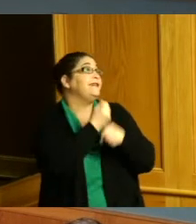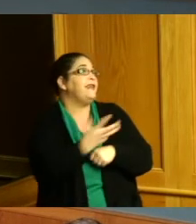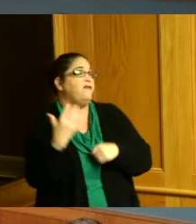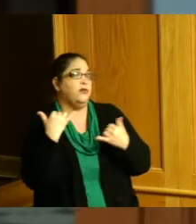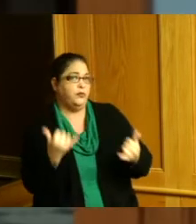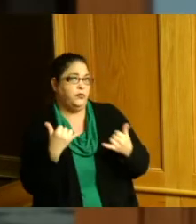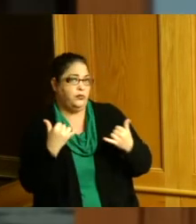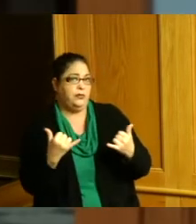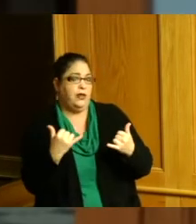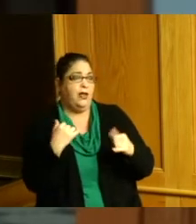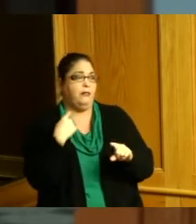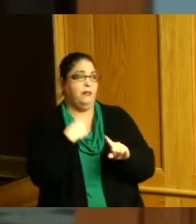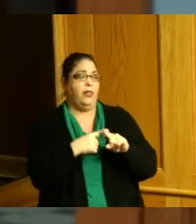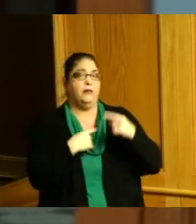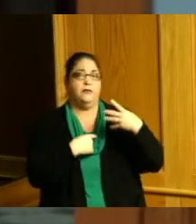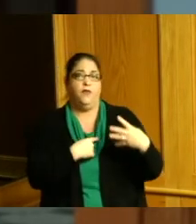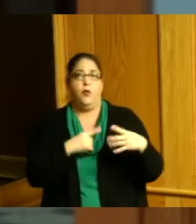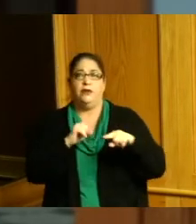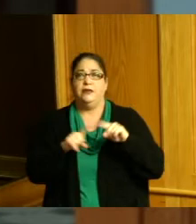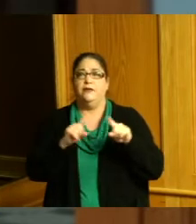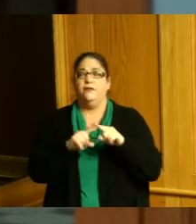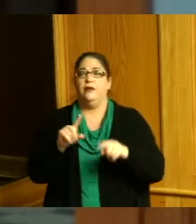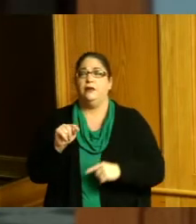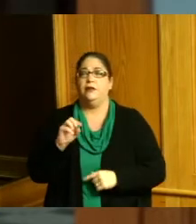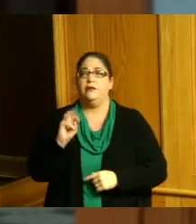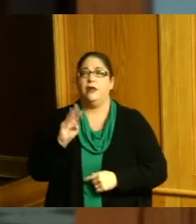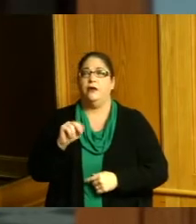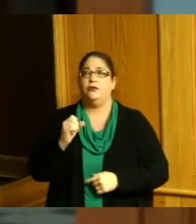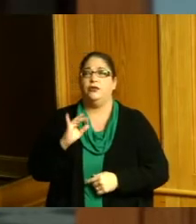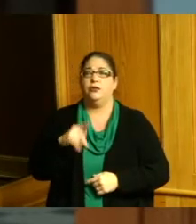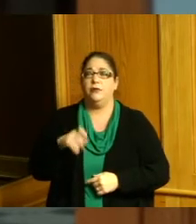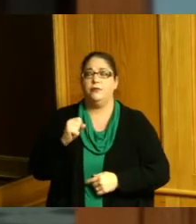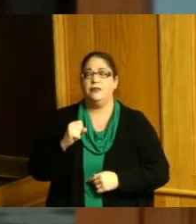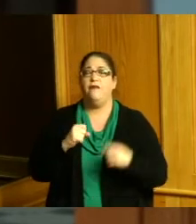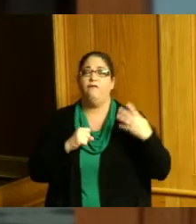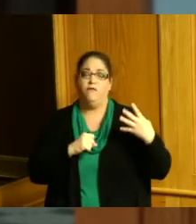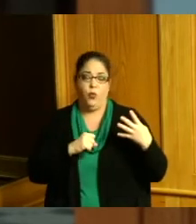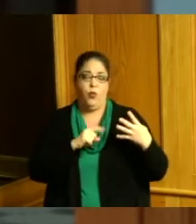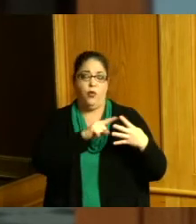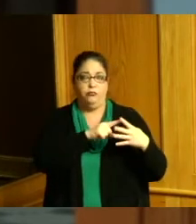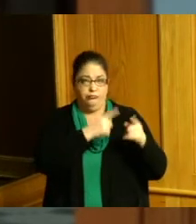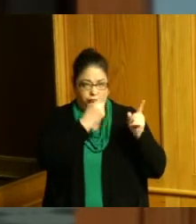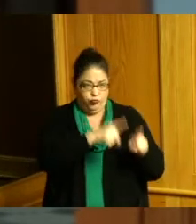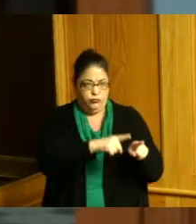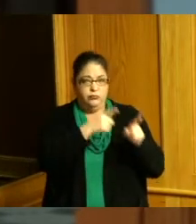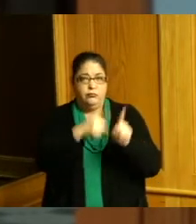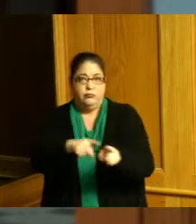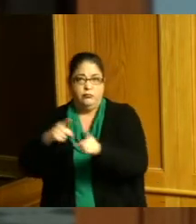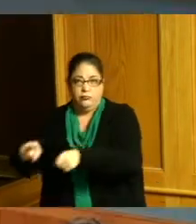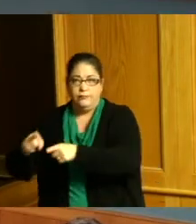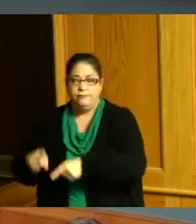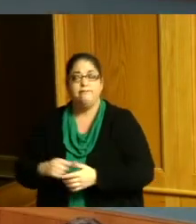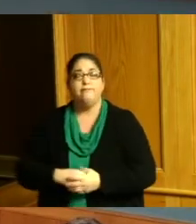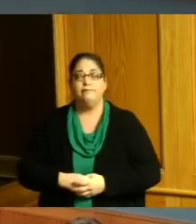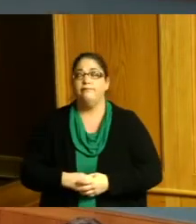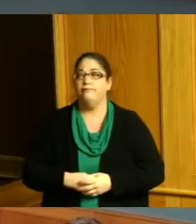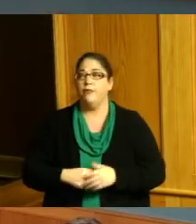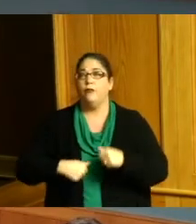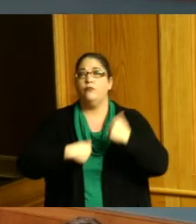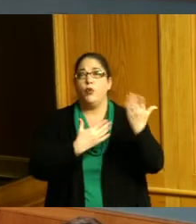I believe four different townships and municipalities that we have these similar agreements with yes thank you I make a motion to adopt item number three